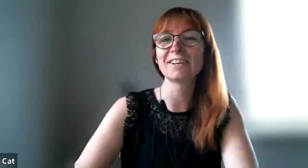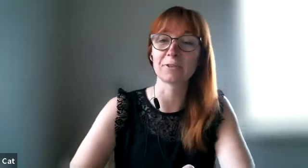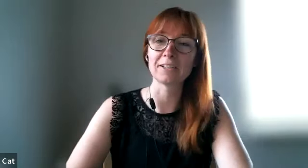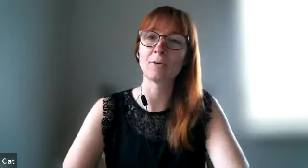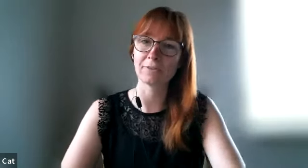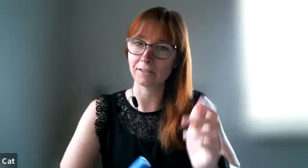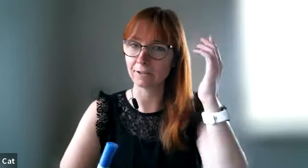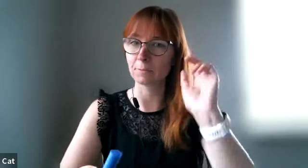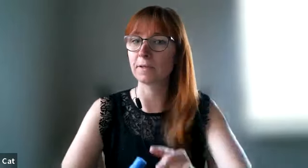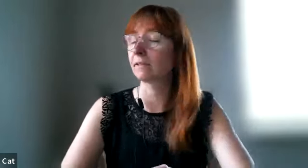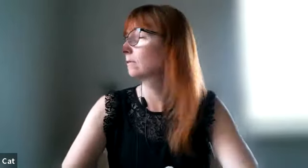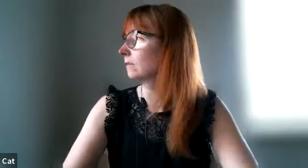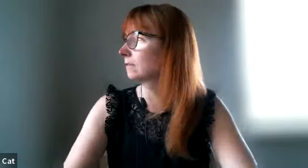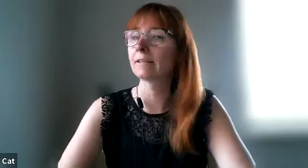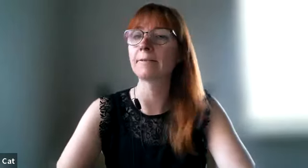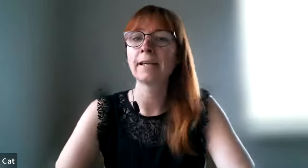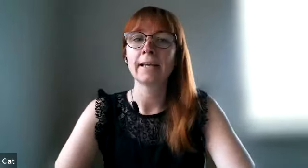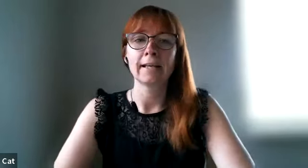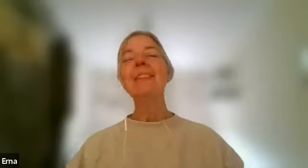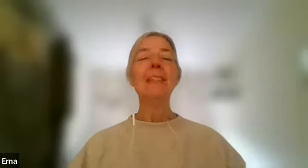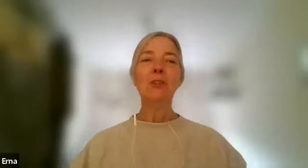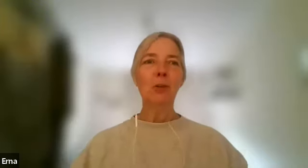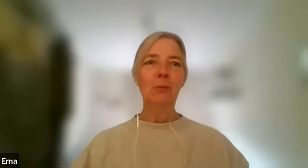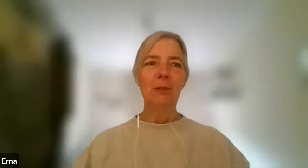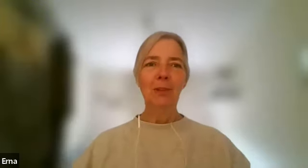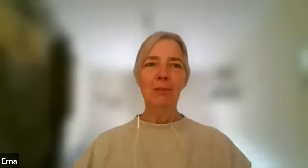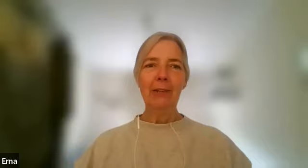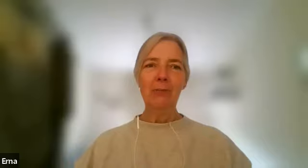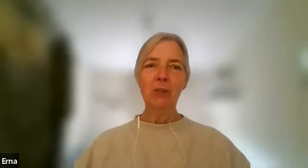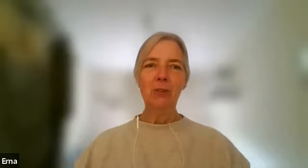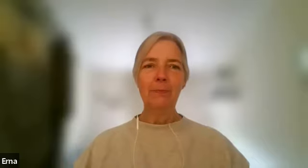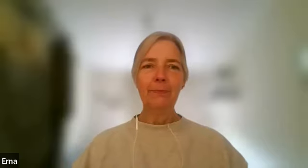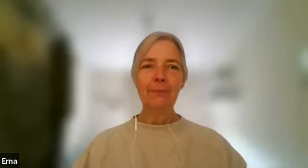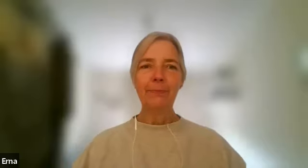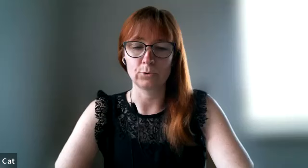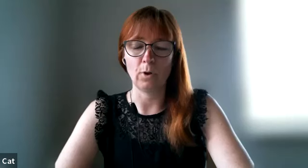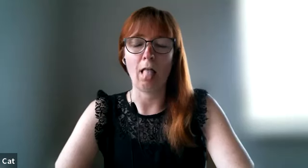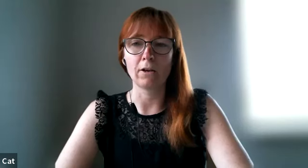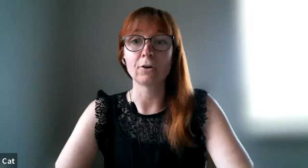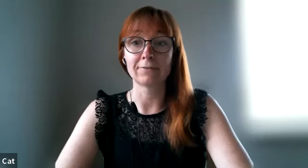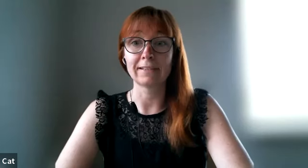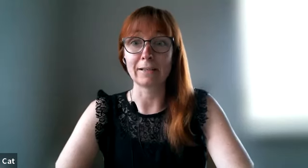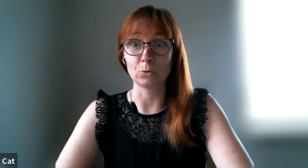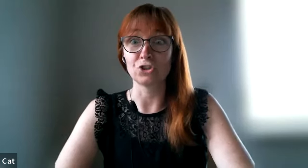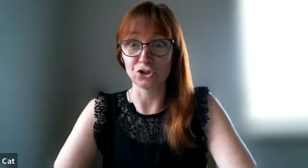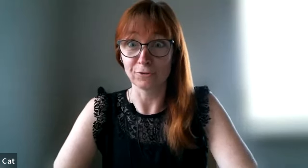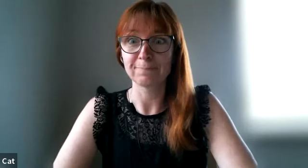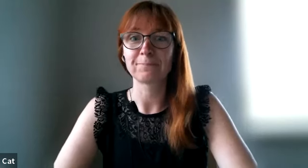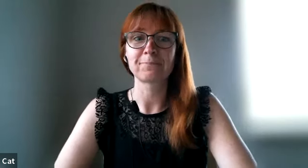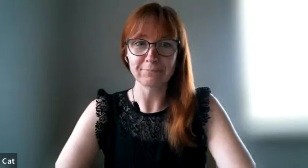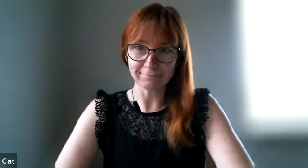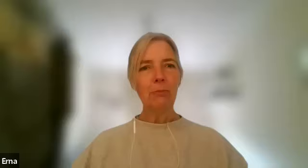okay now i've got that on my mind okay okay so love languages love languages the first time